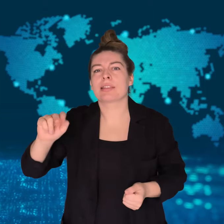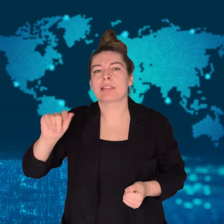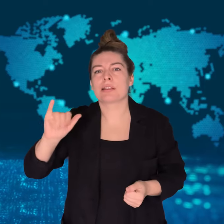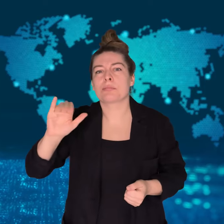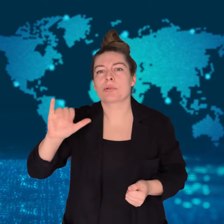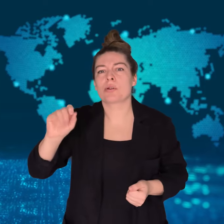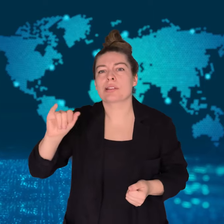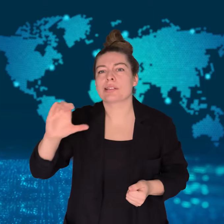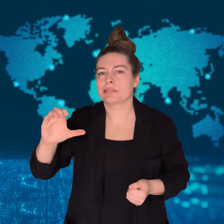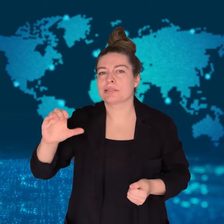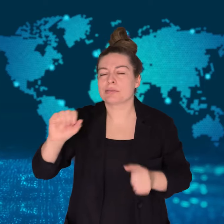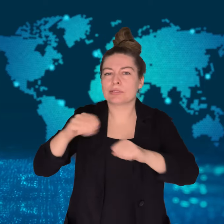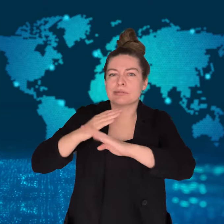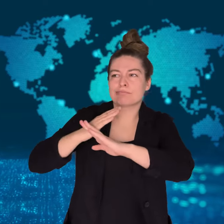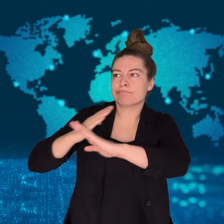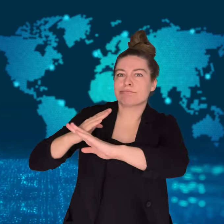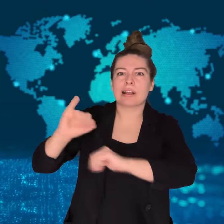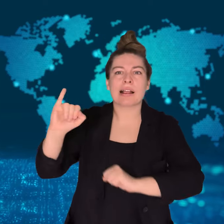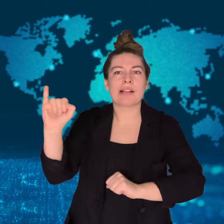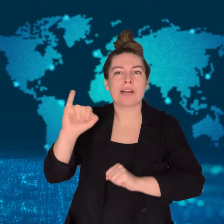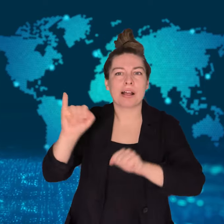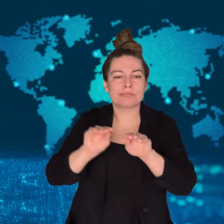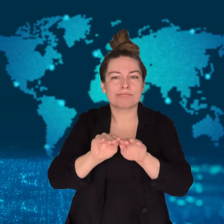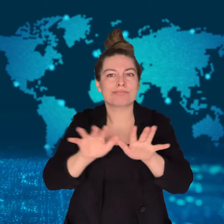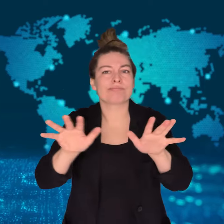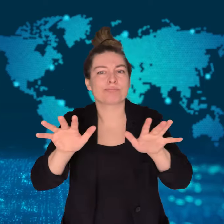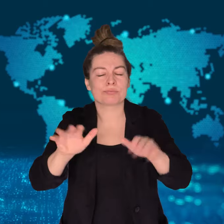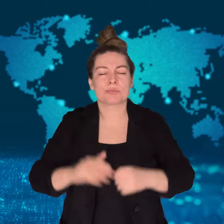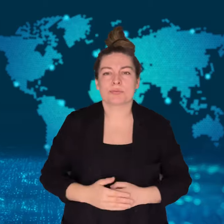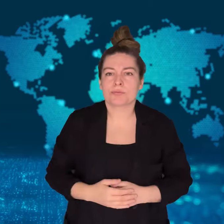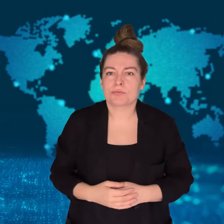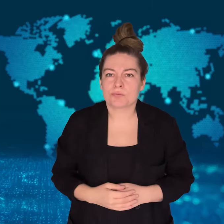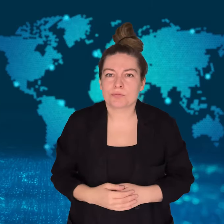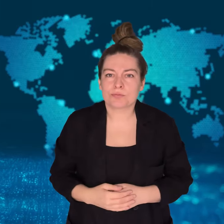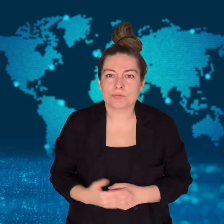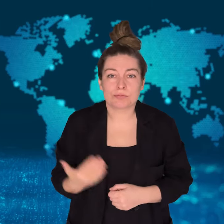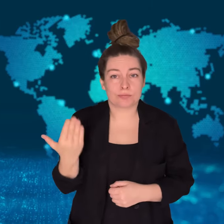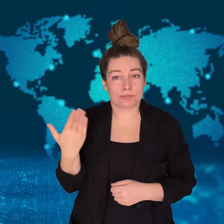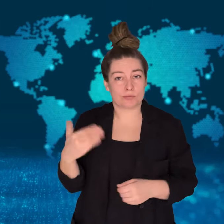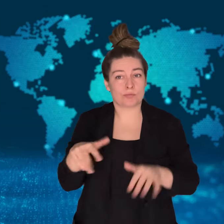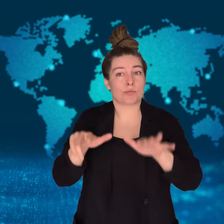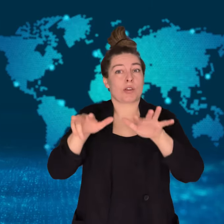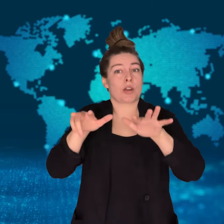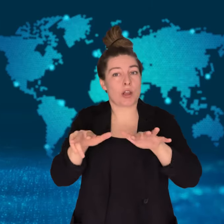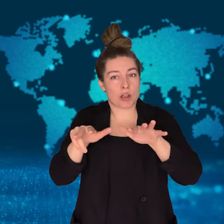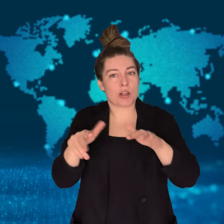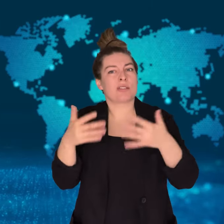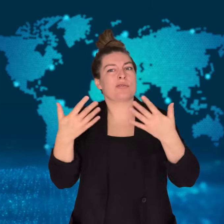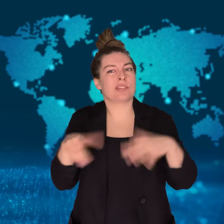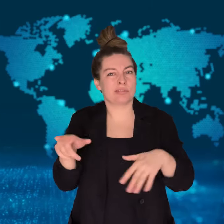be treated with IV antibiotics for an infection.